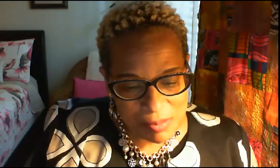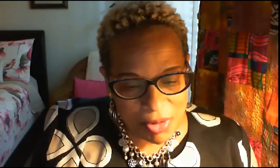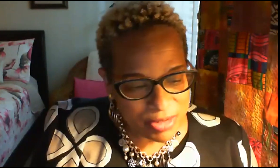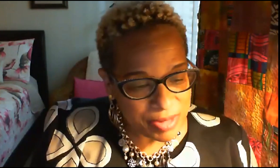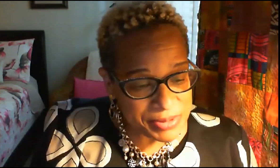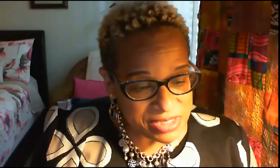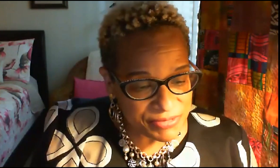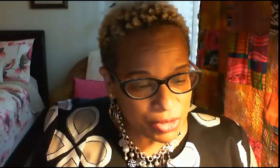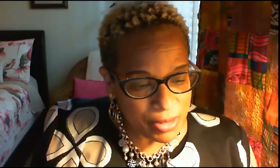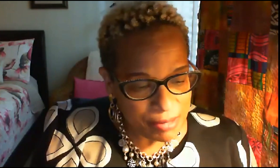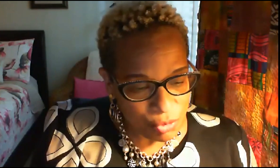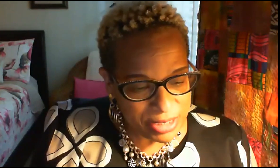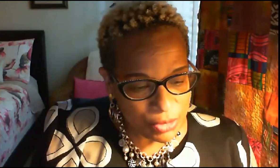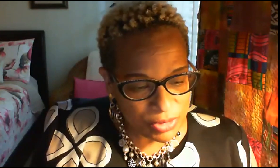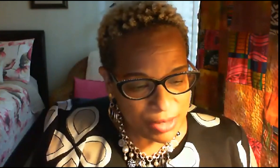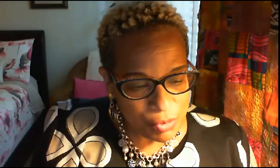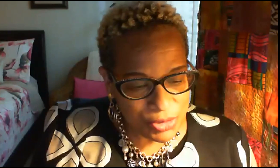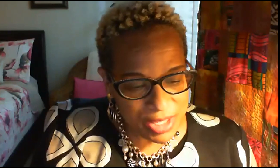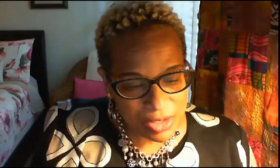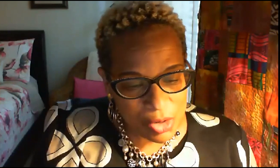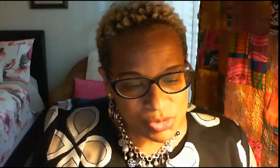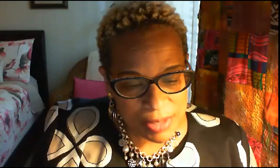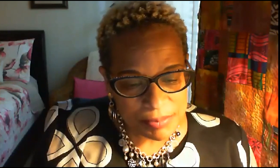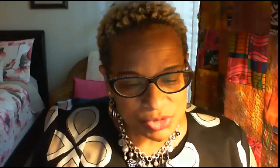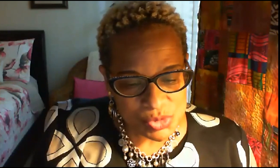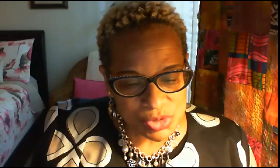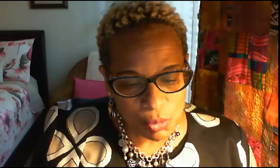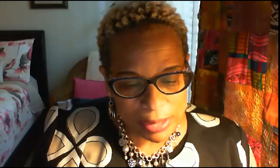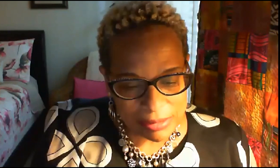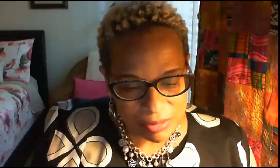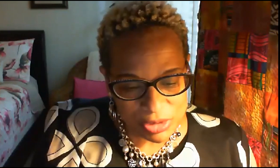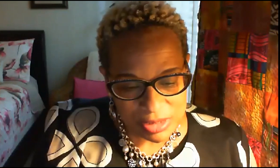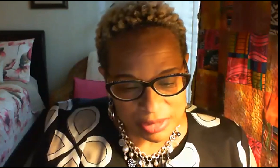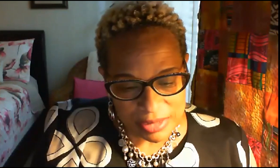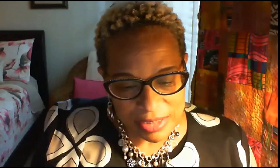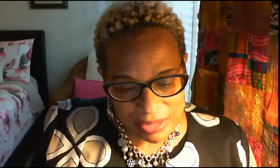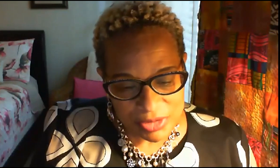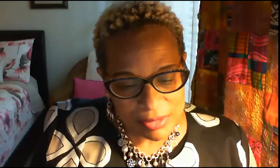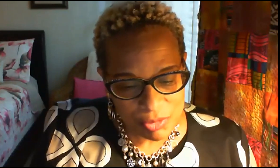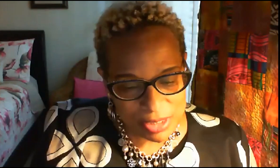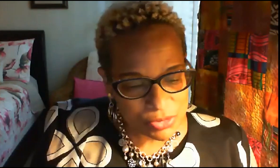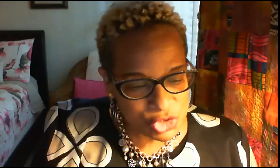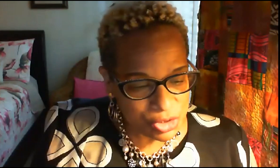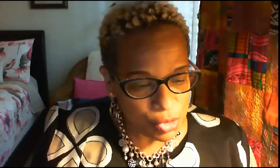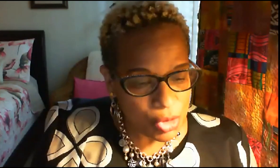part of the pacifica radio network and host and produce the wait the weekly internet radio show